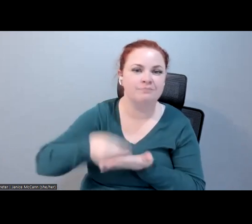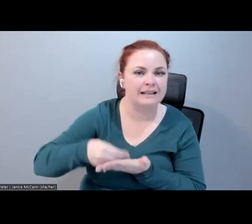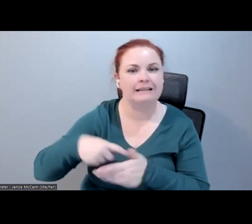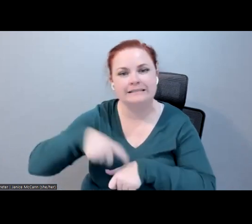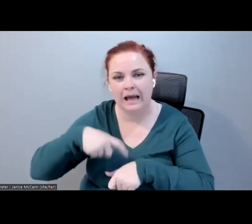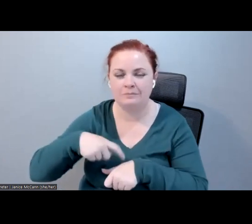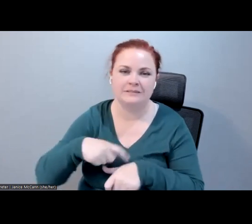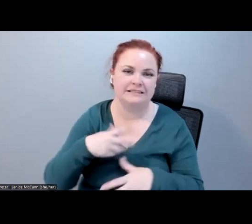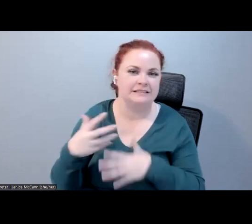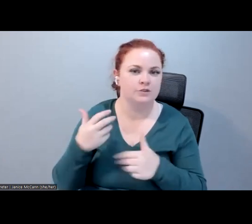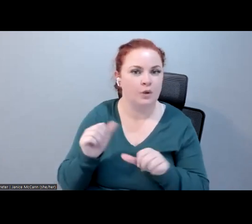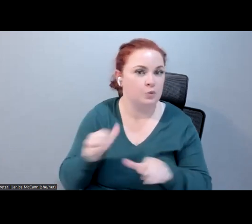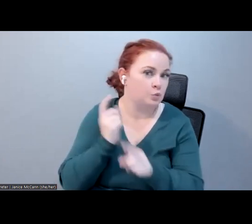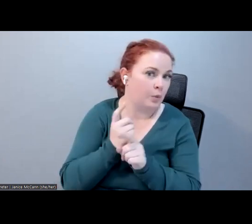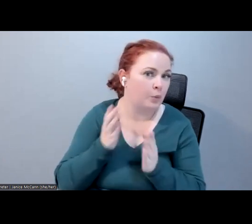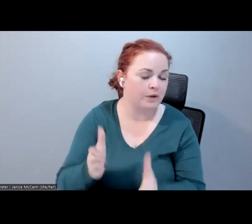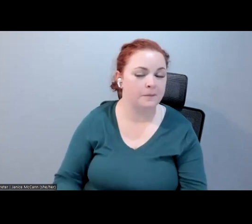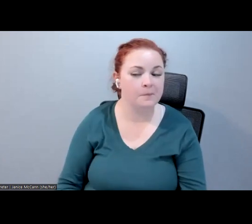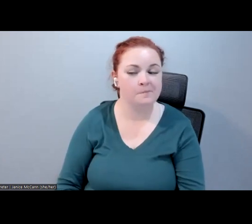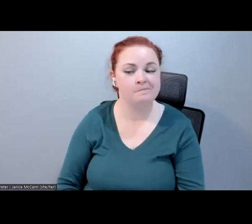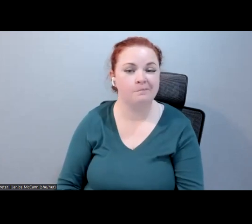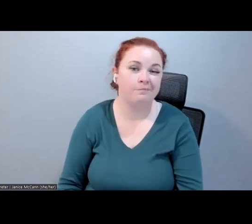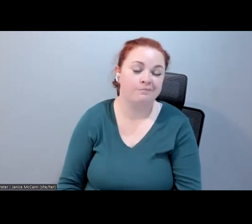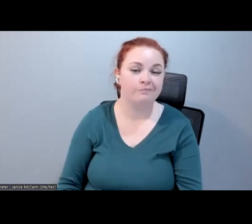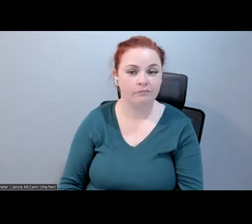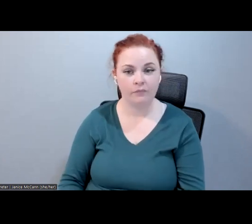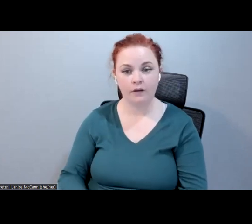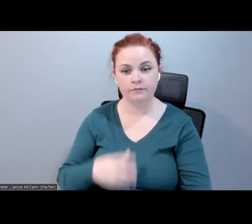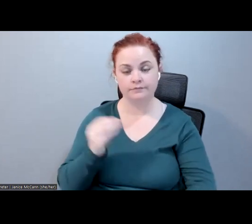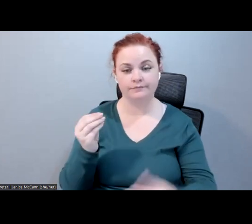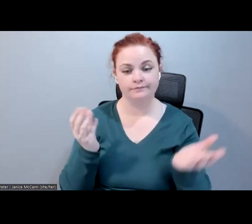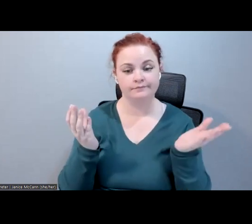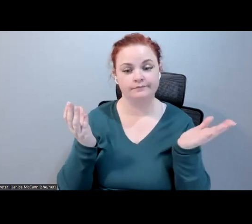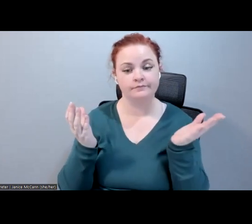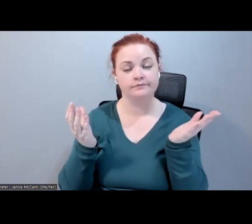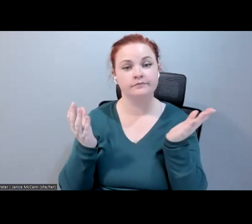get it right. The promising thing -- and I think it was